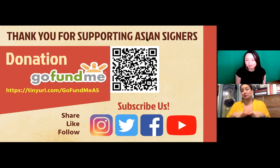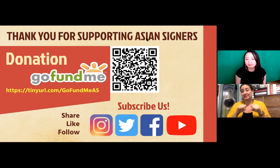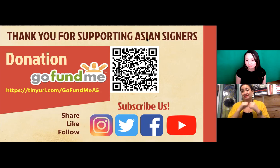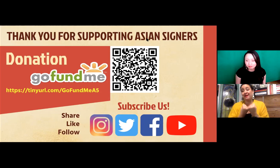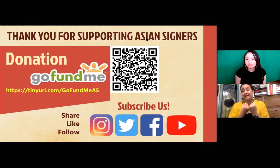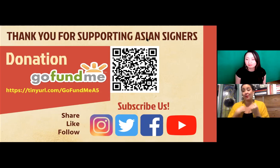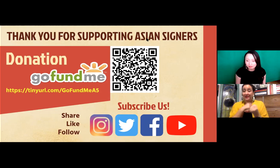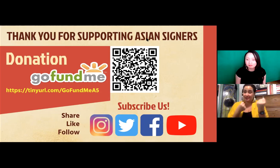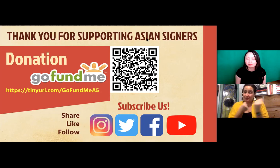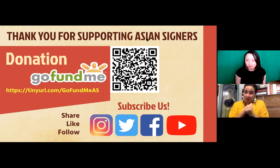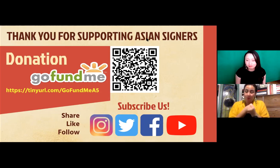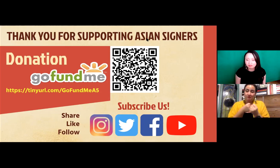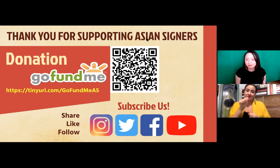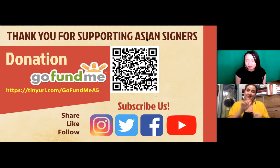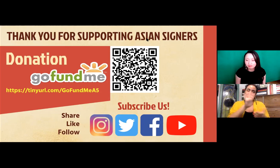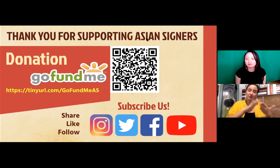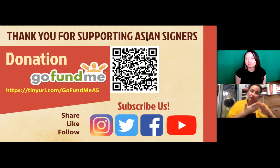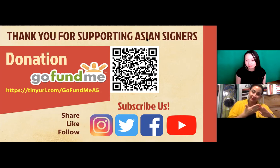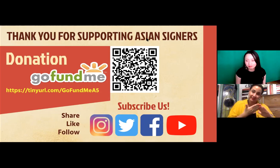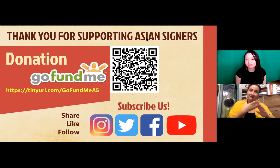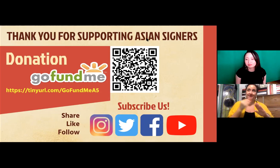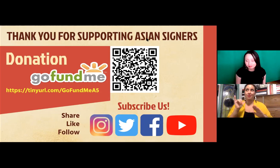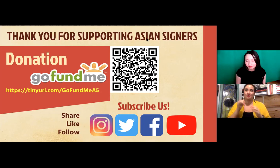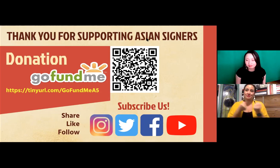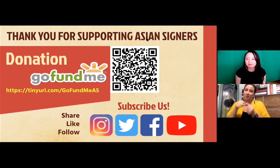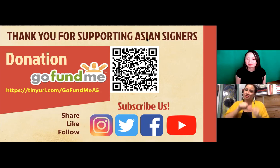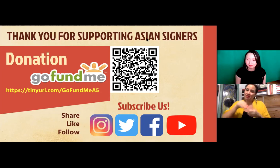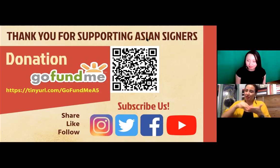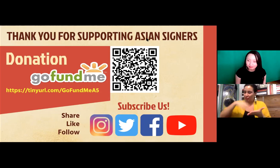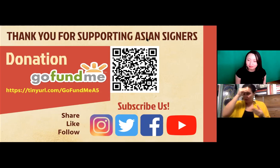sure that we can think of ways that we can contribute and support our Asian American